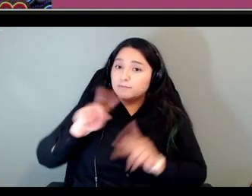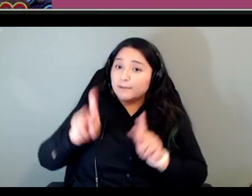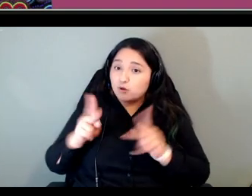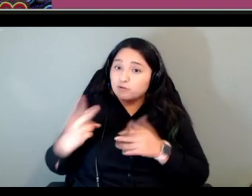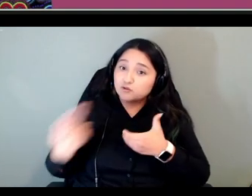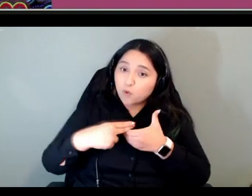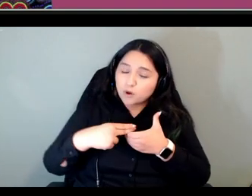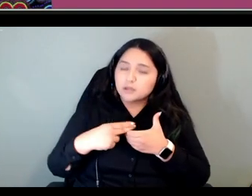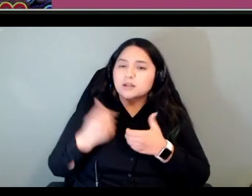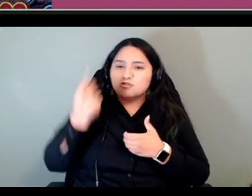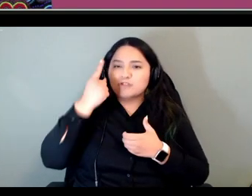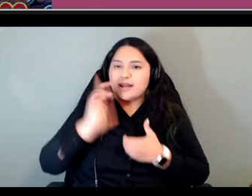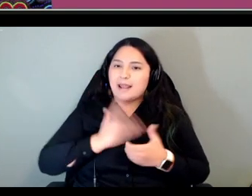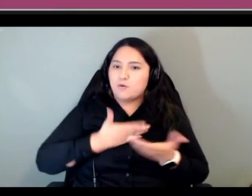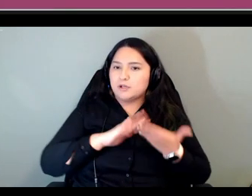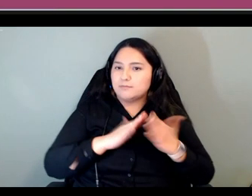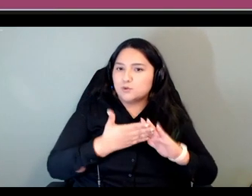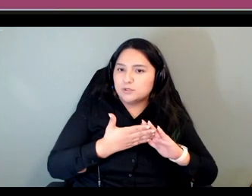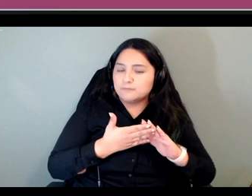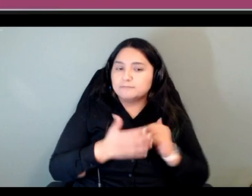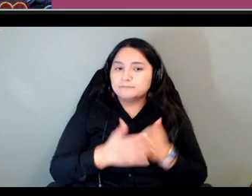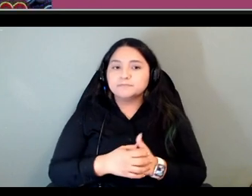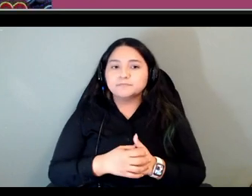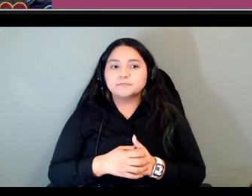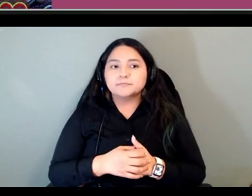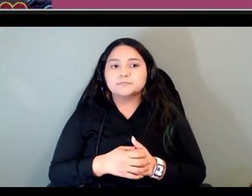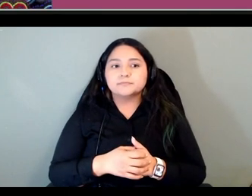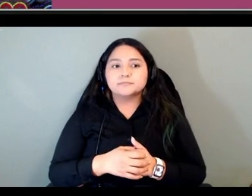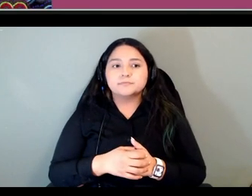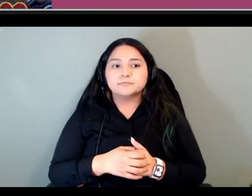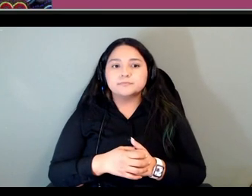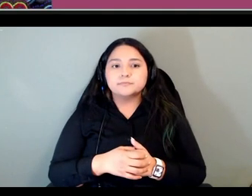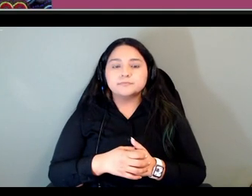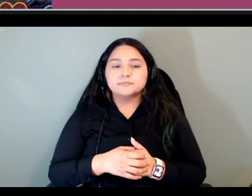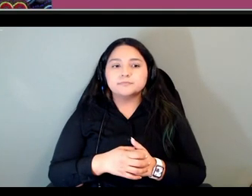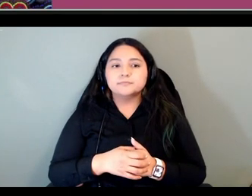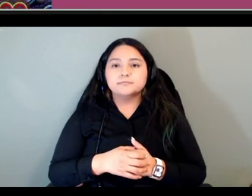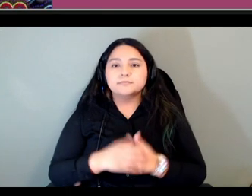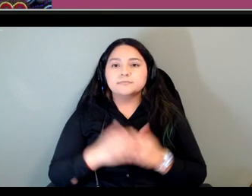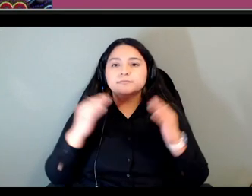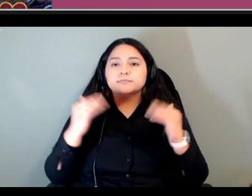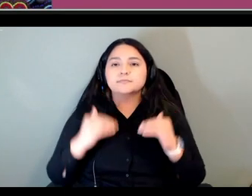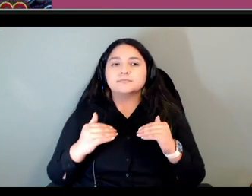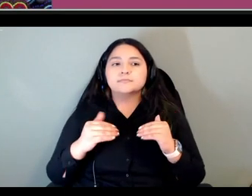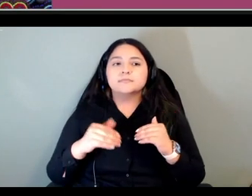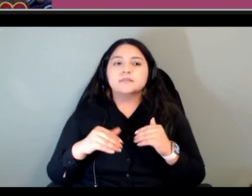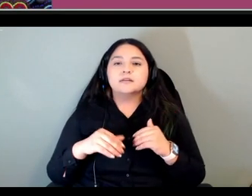they were entering into and on a more technical note the sound files we've repurposed the